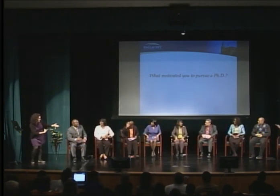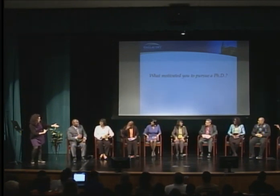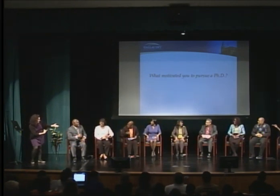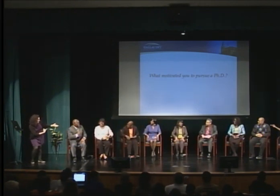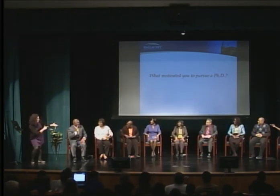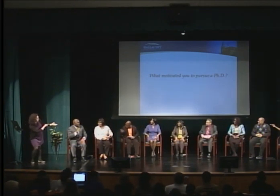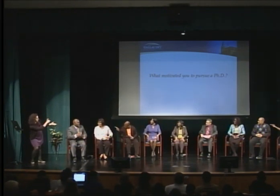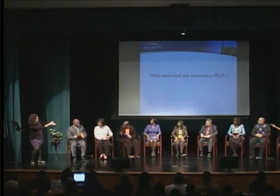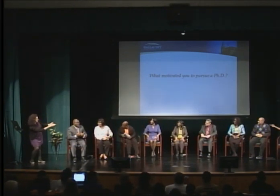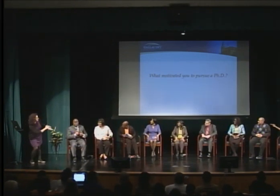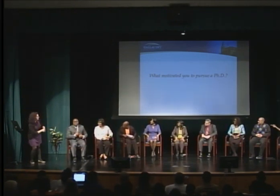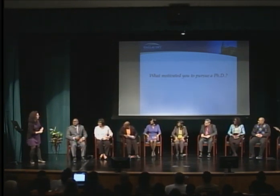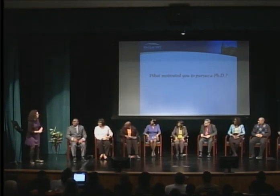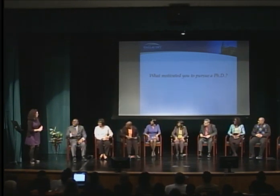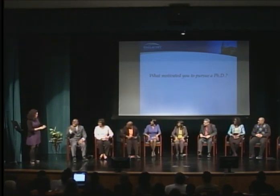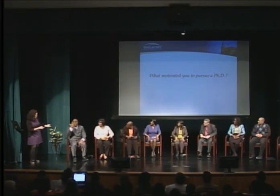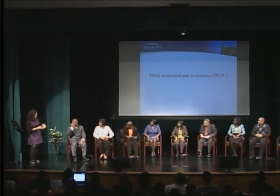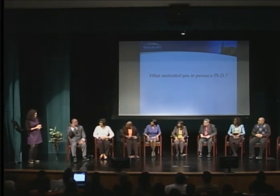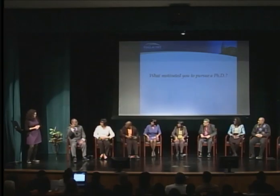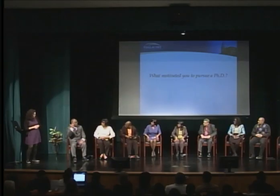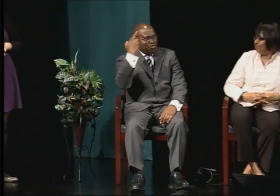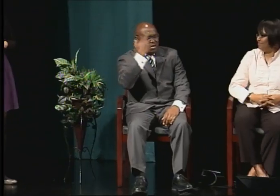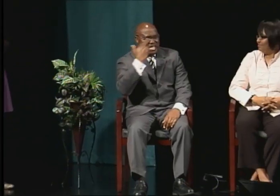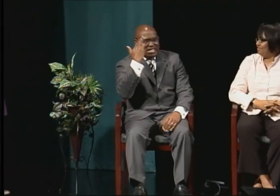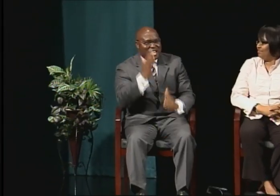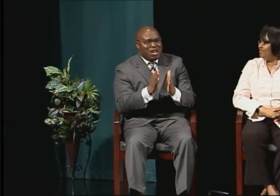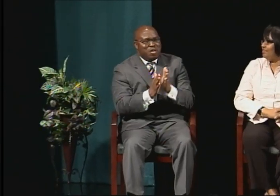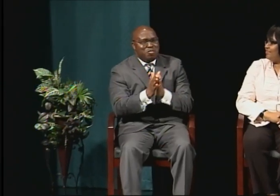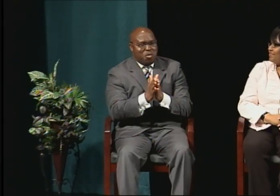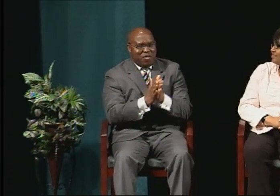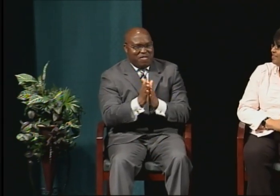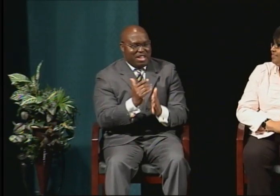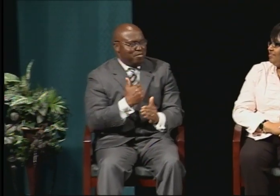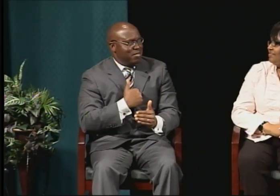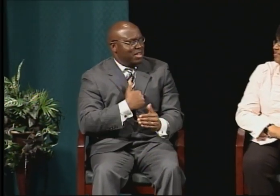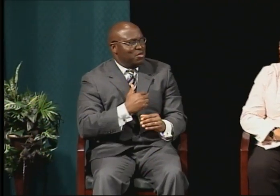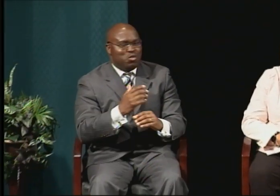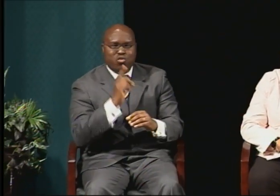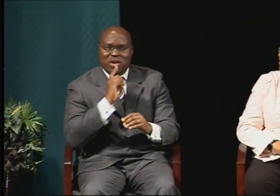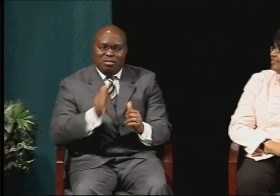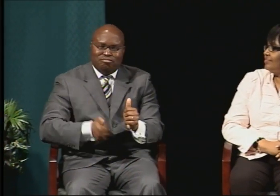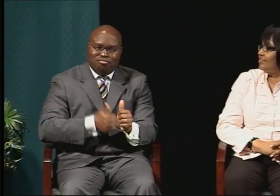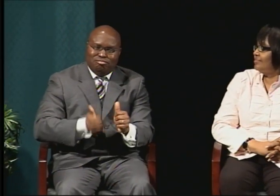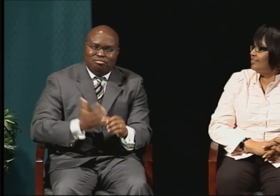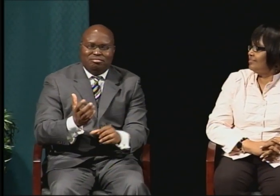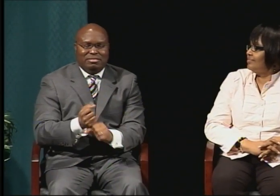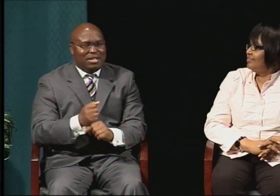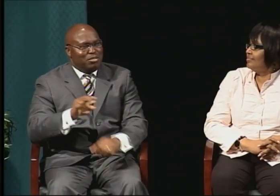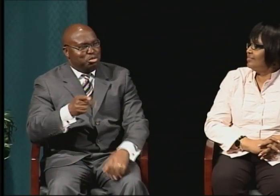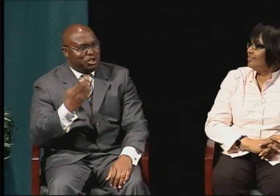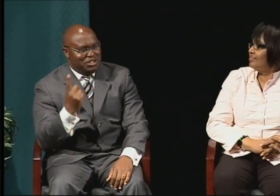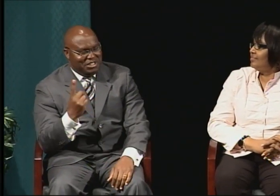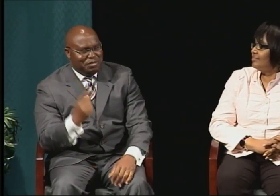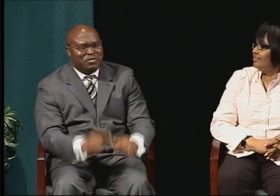The first was my personal decision.